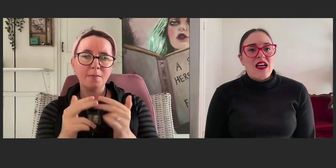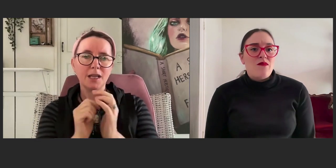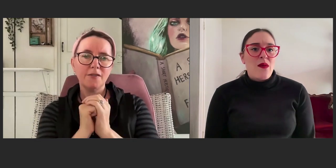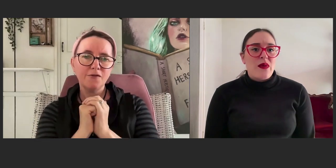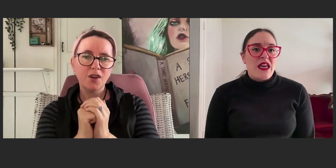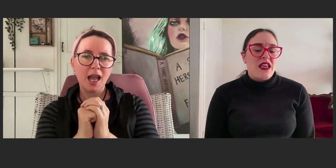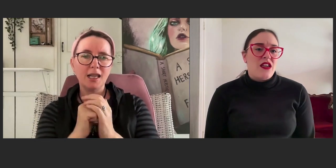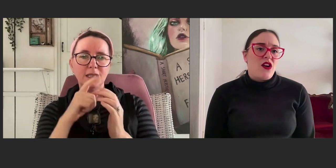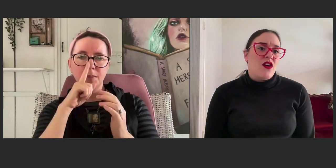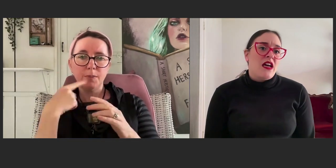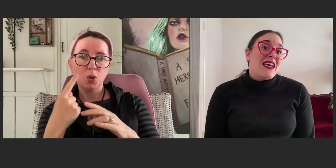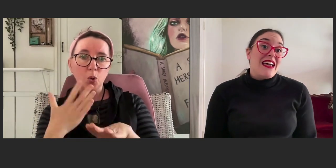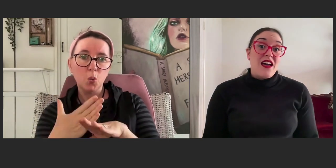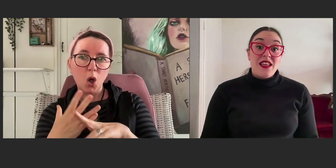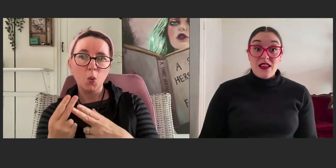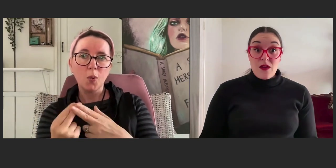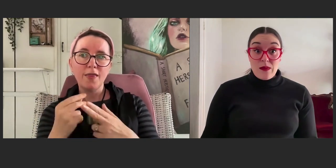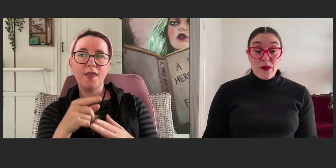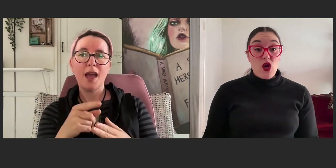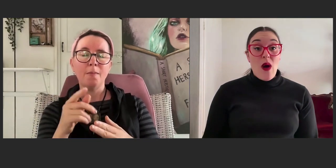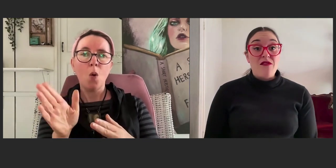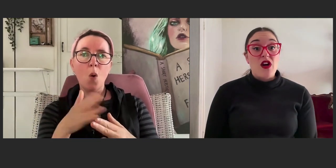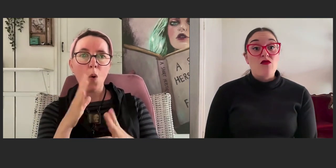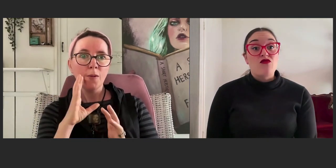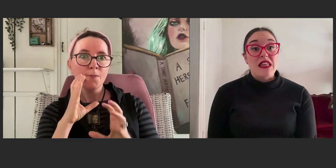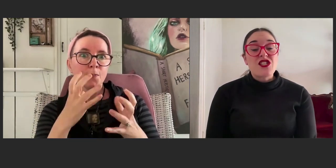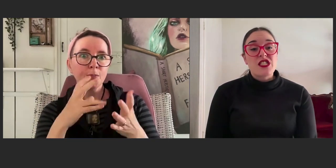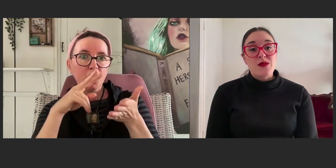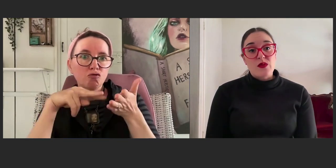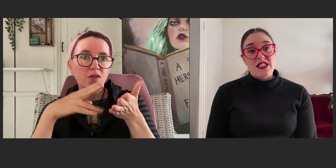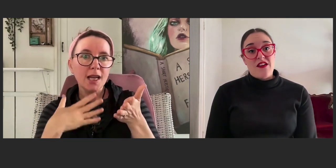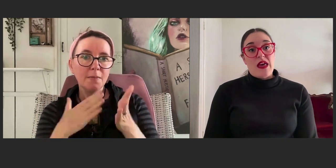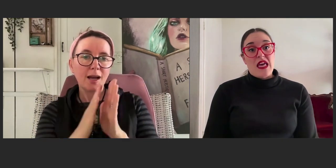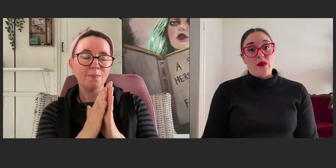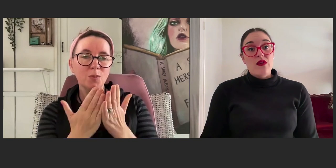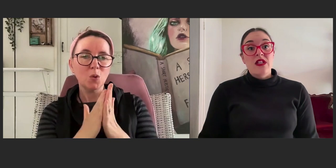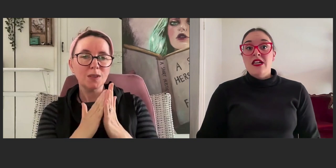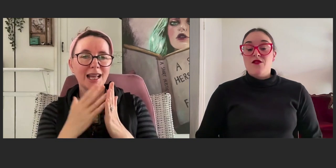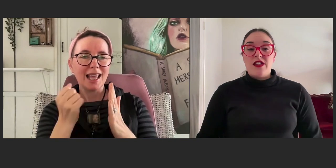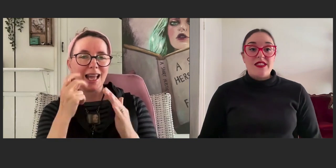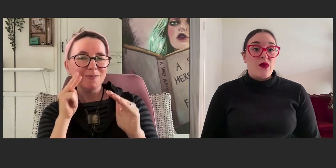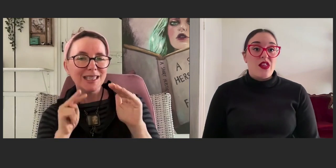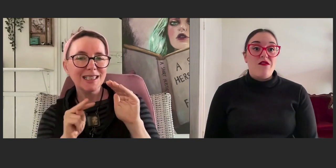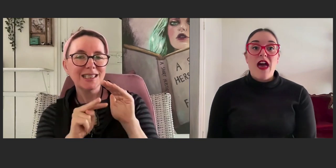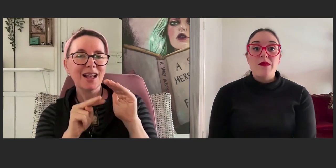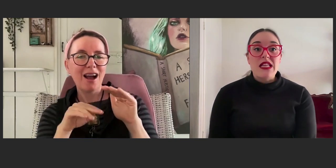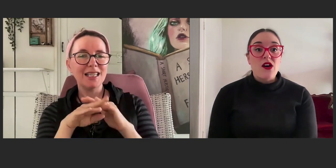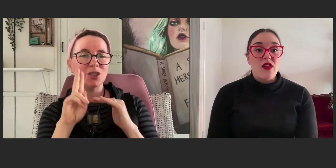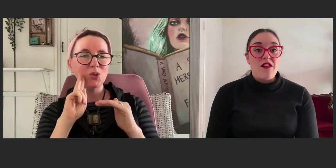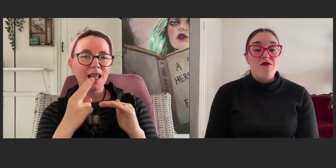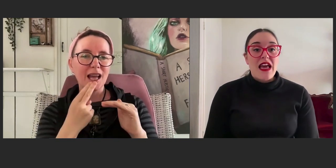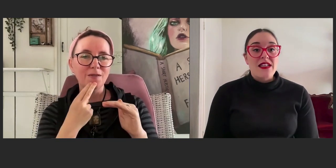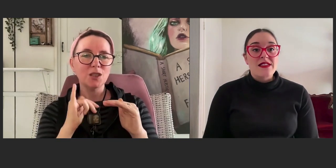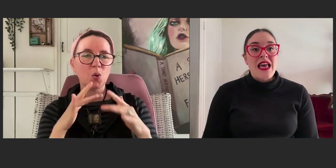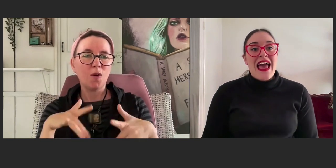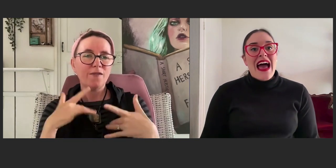It may be in people who have relationships with deaf people, for example, their family or their friends.